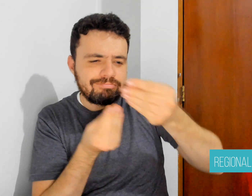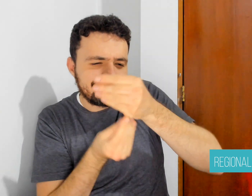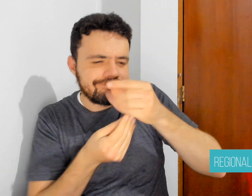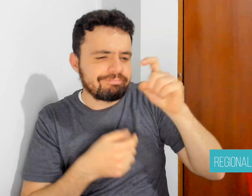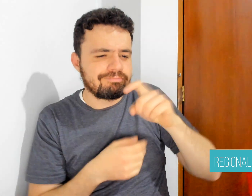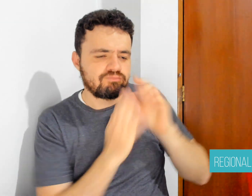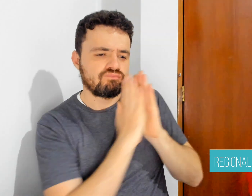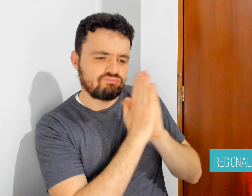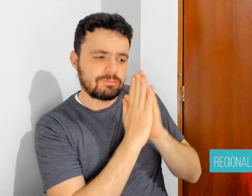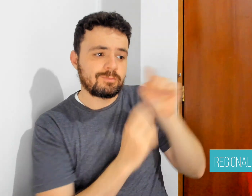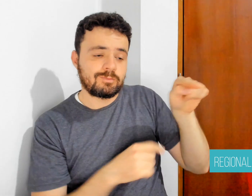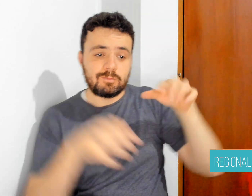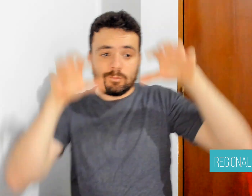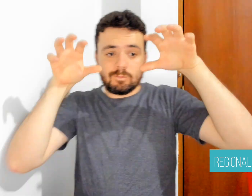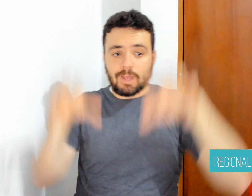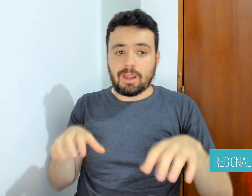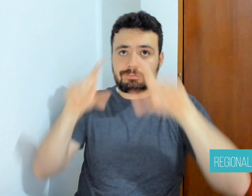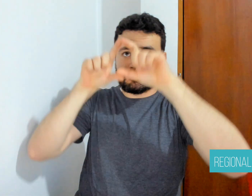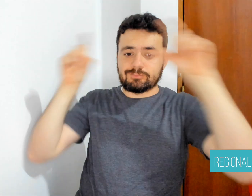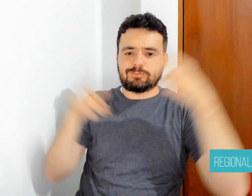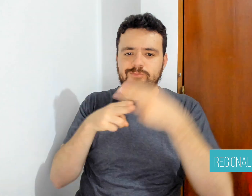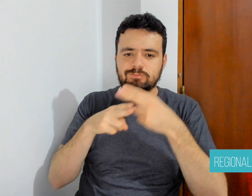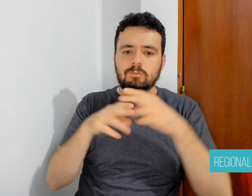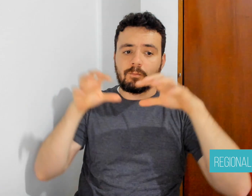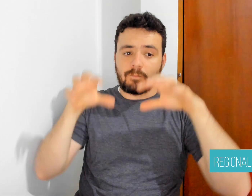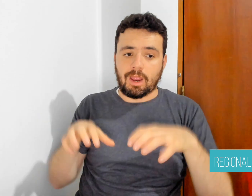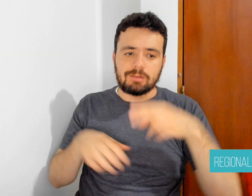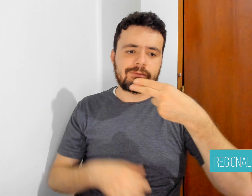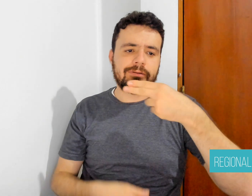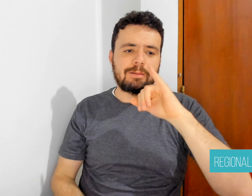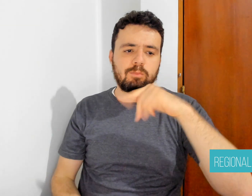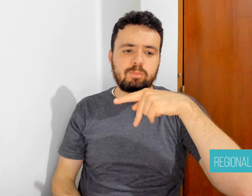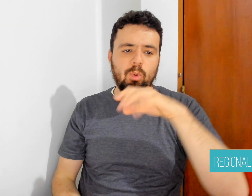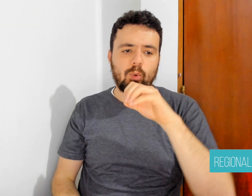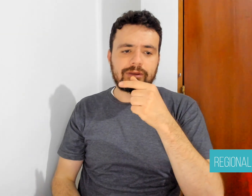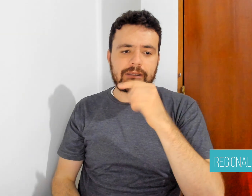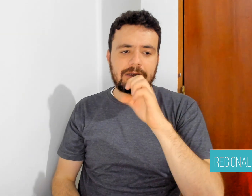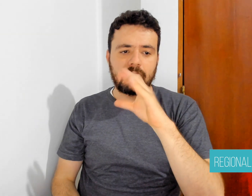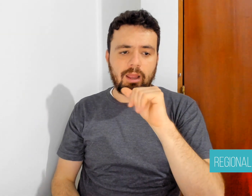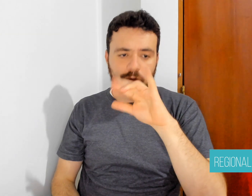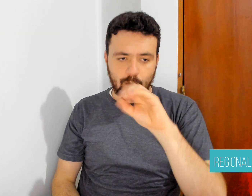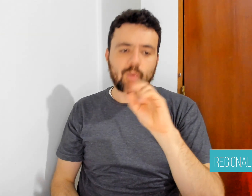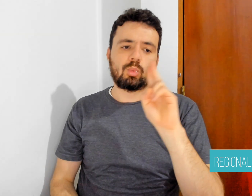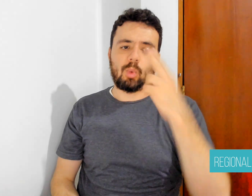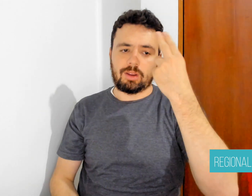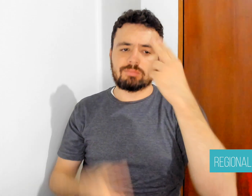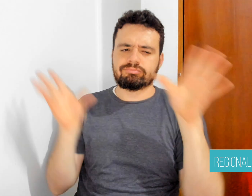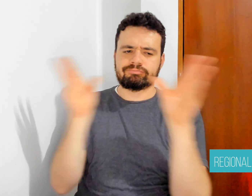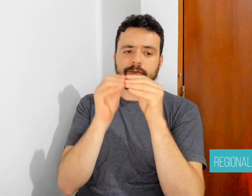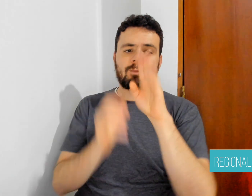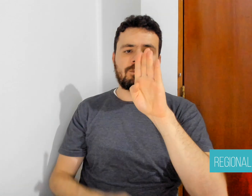but BHU initially refused to provide one. Through the Ministry